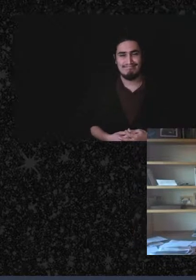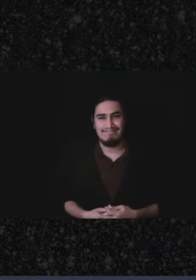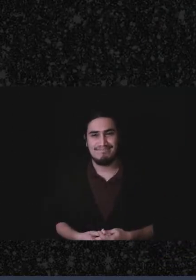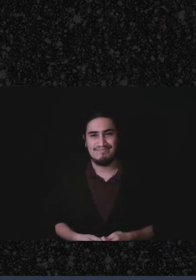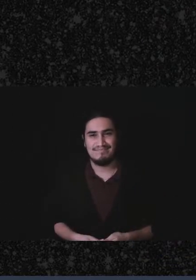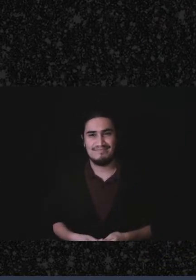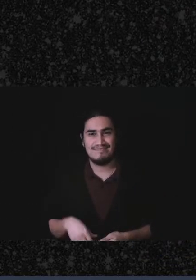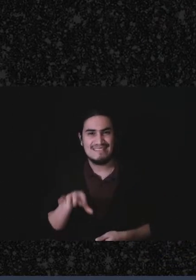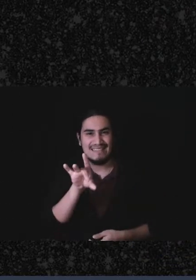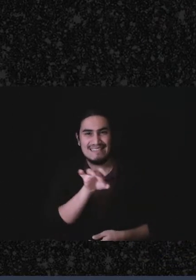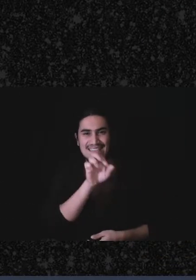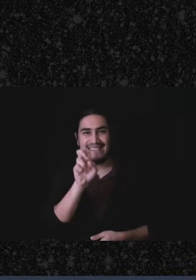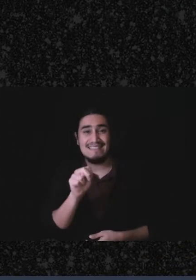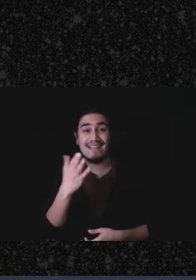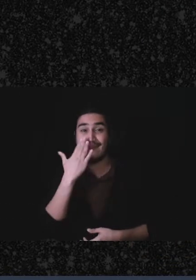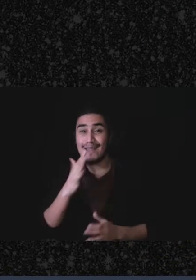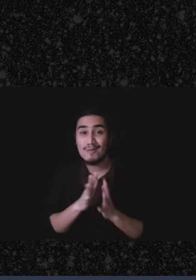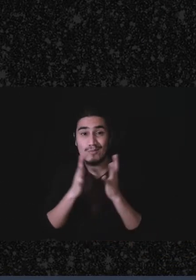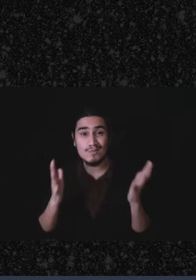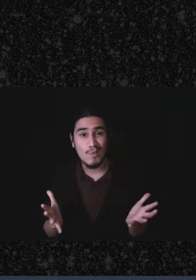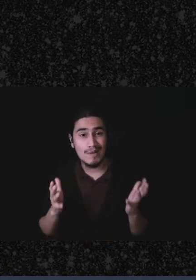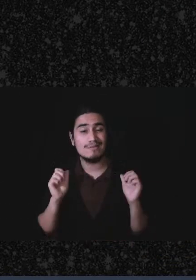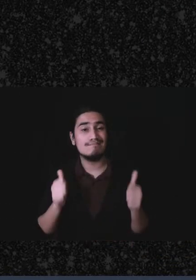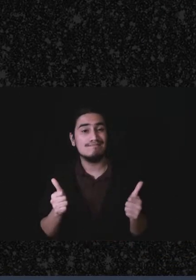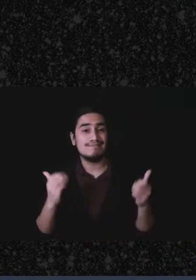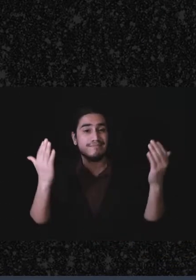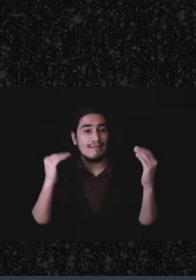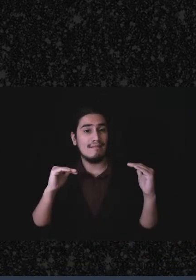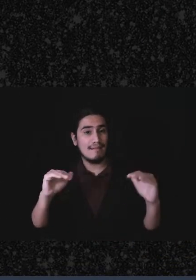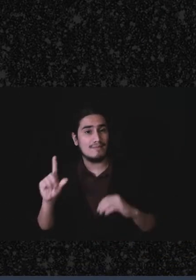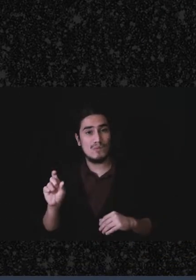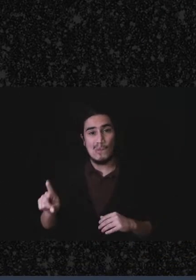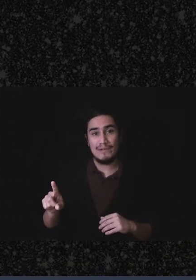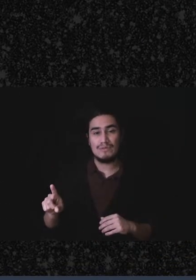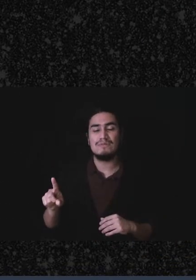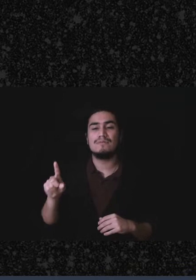Thanks so much Robert, all right. I think the next question that Hope is gonna put up is one that I’m